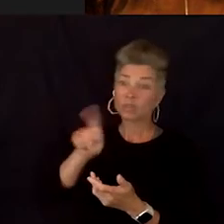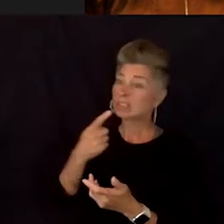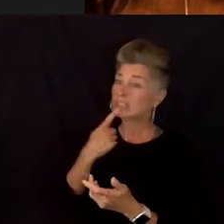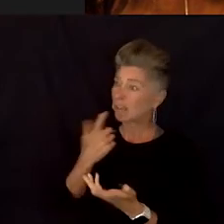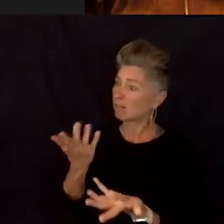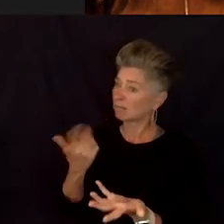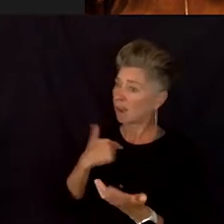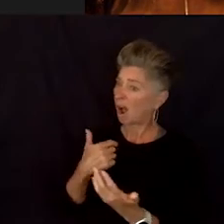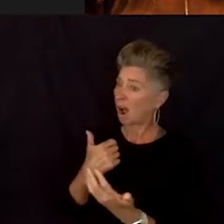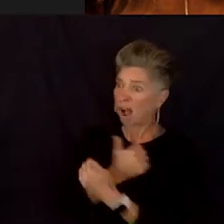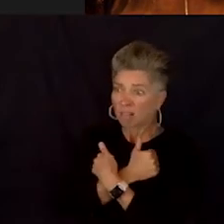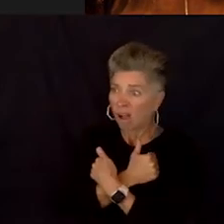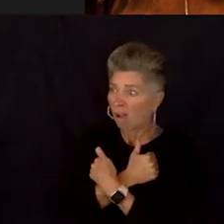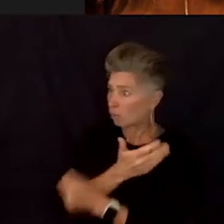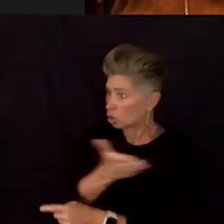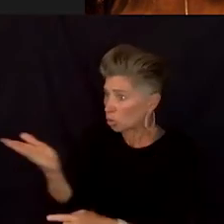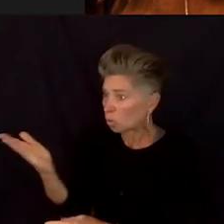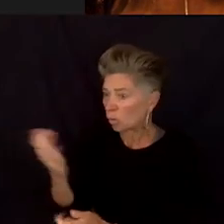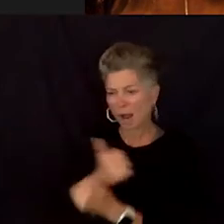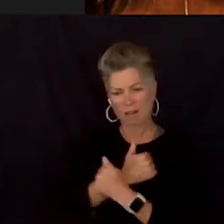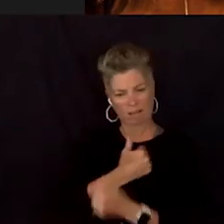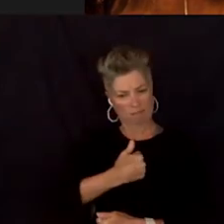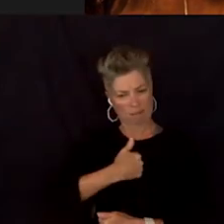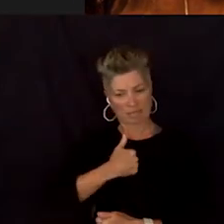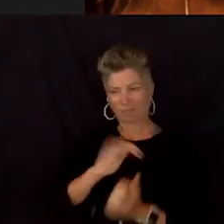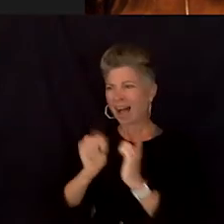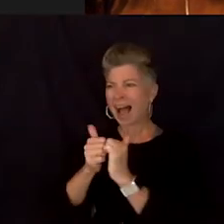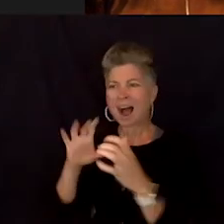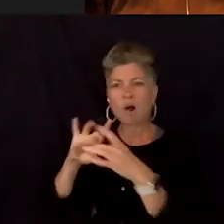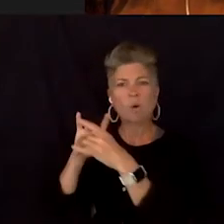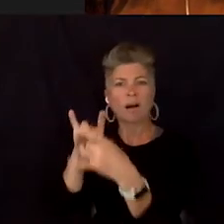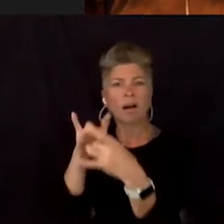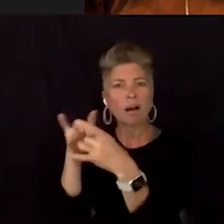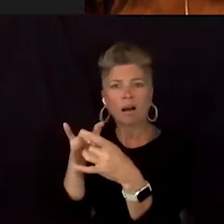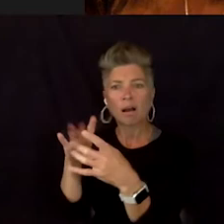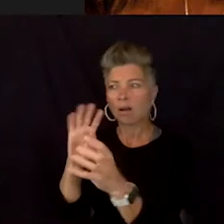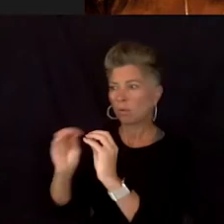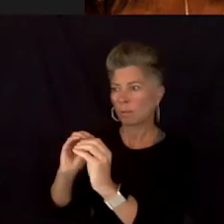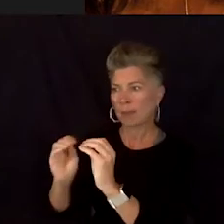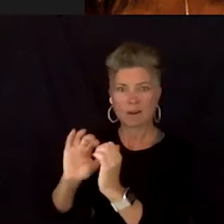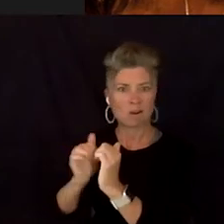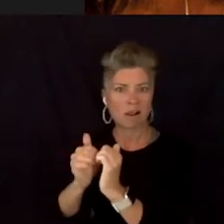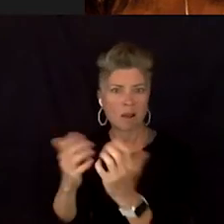How can we build from here? Where do we start? And actually taking what everyone's saying at the table